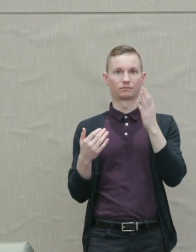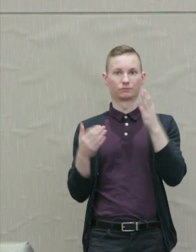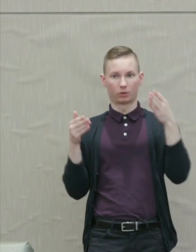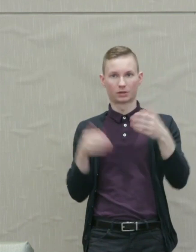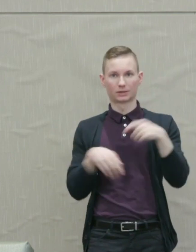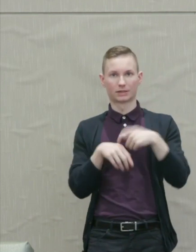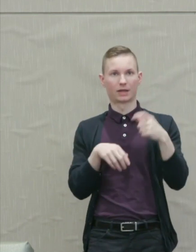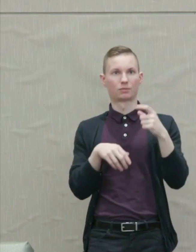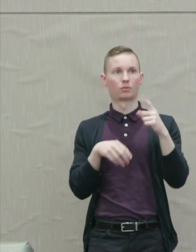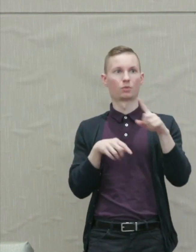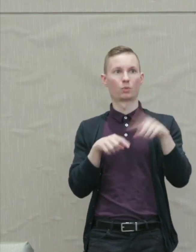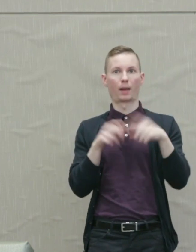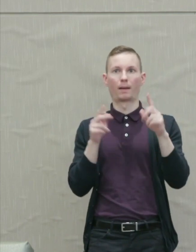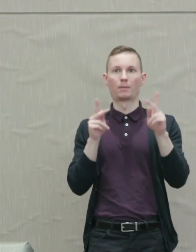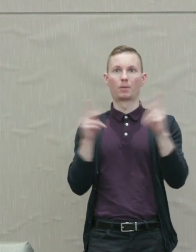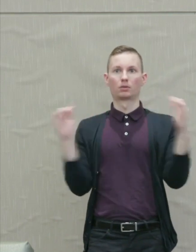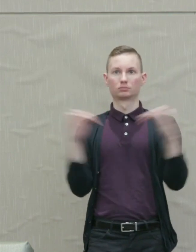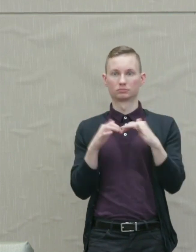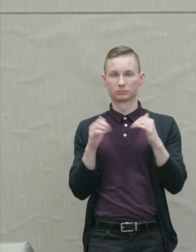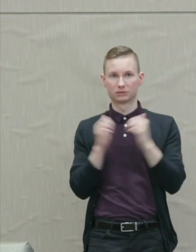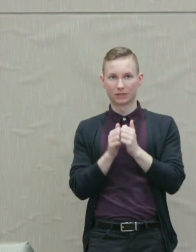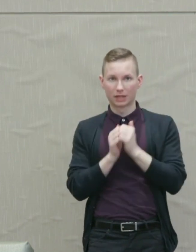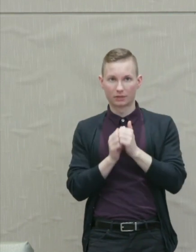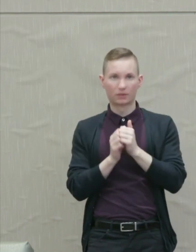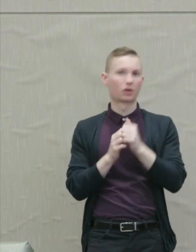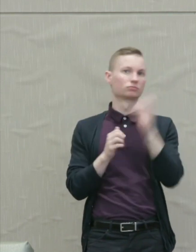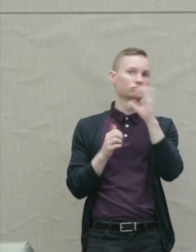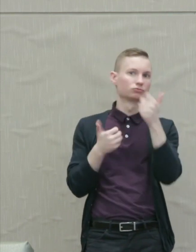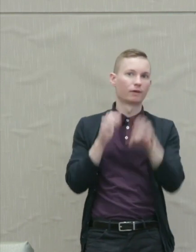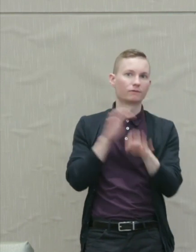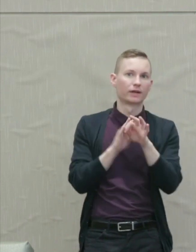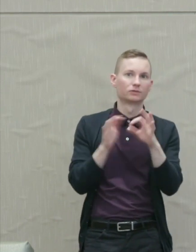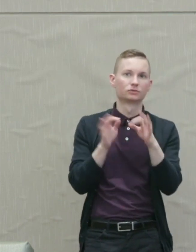together pursuing justice and honoring obligations.